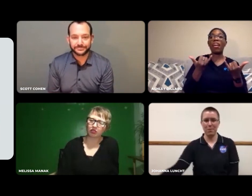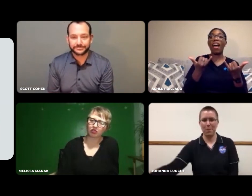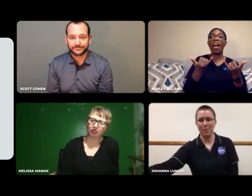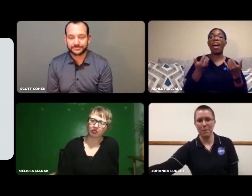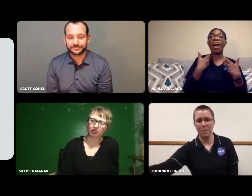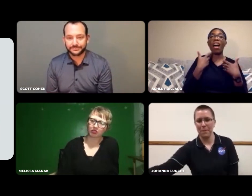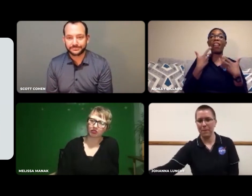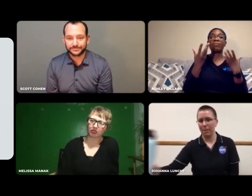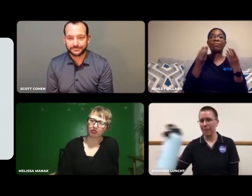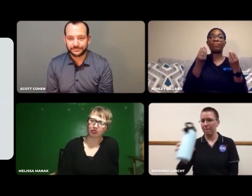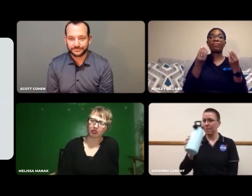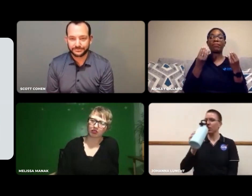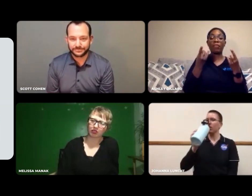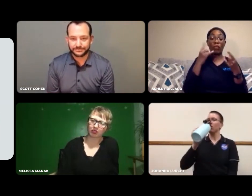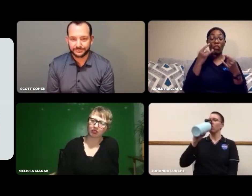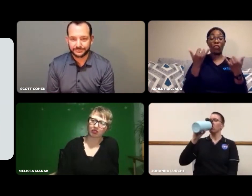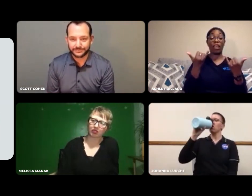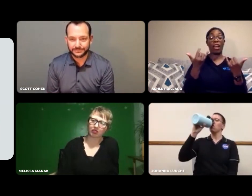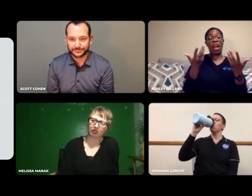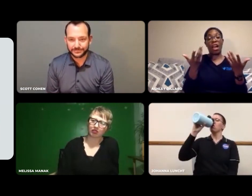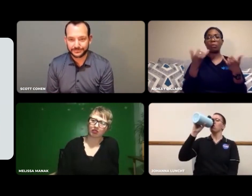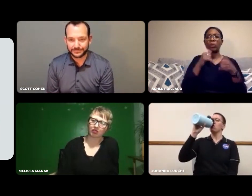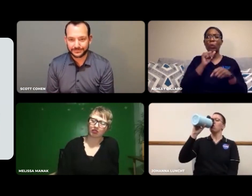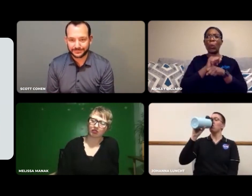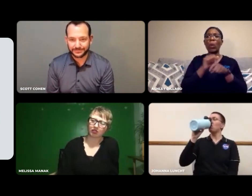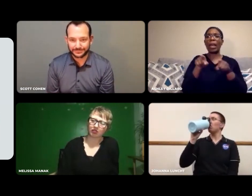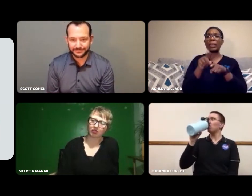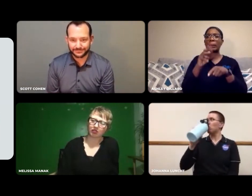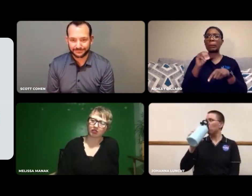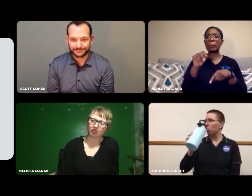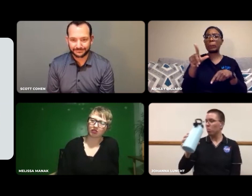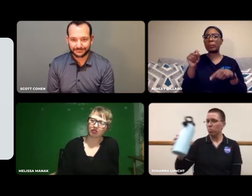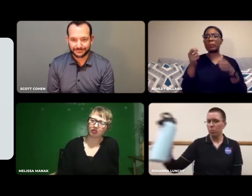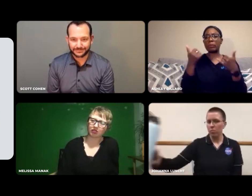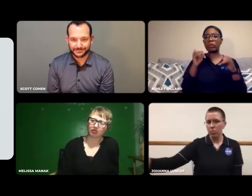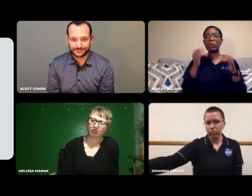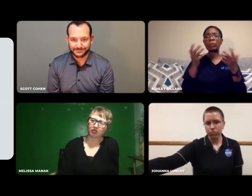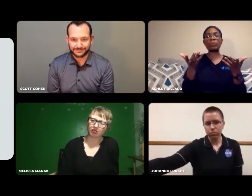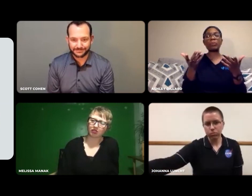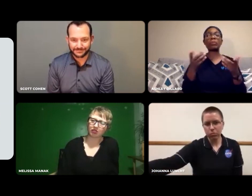I'll still continue to work as an MLT.